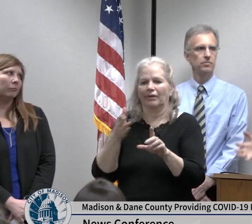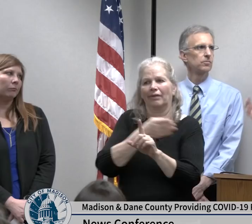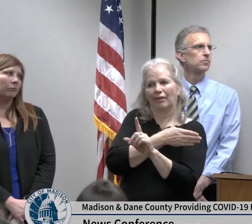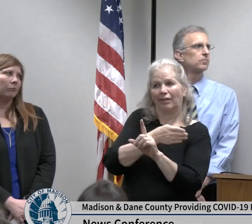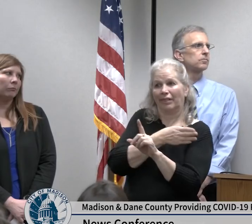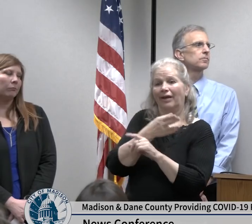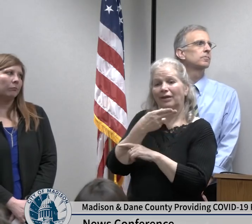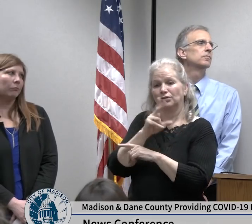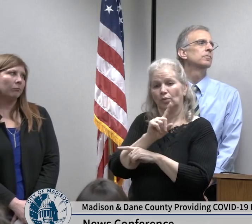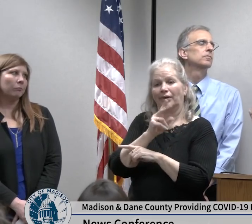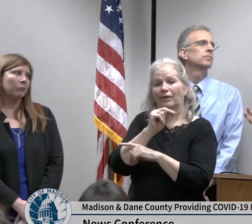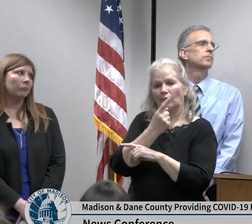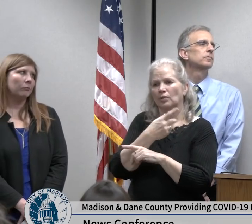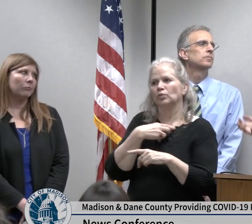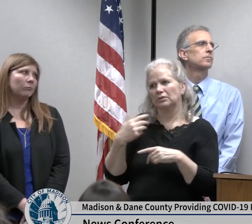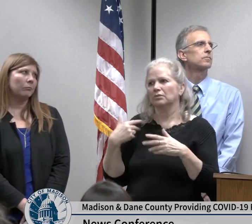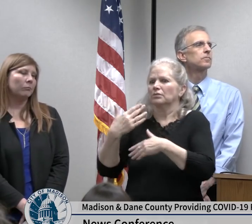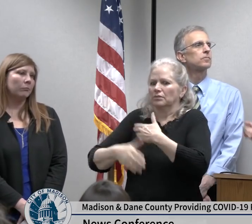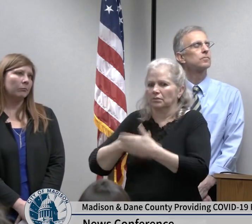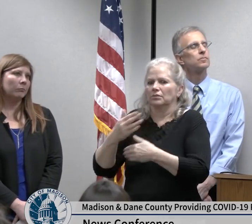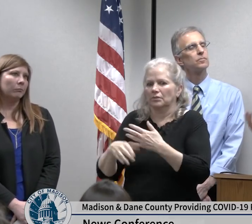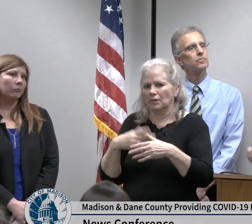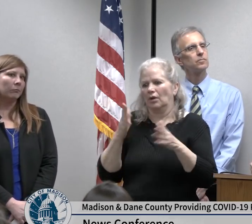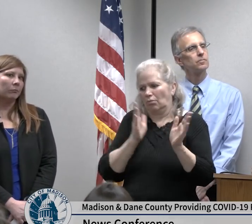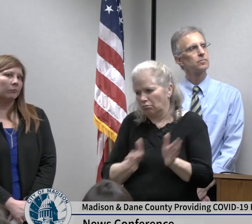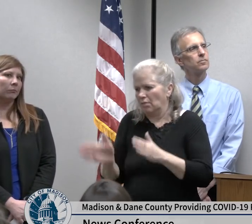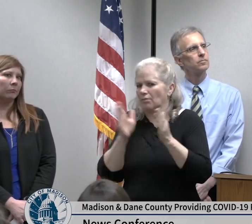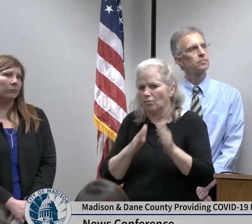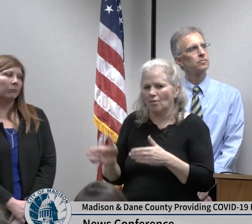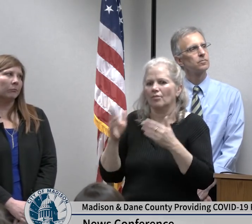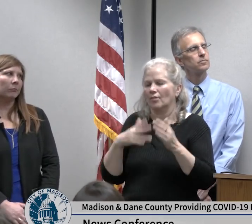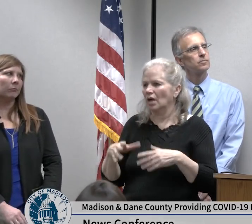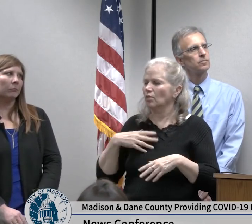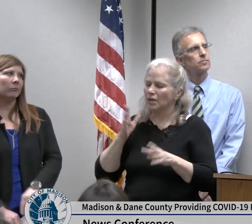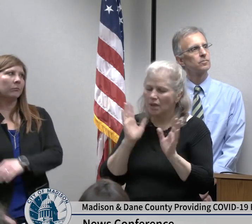upfront kind of readiness preparing a lot of activation and preparation and